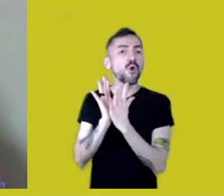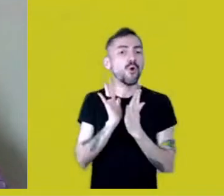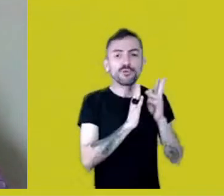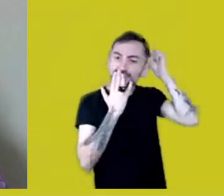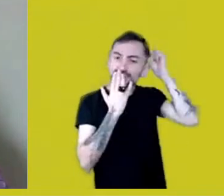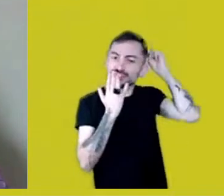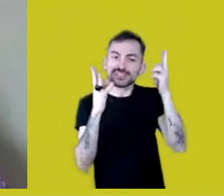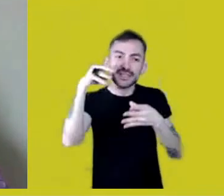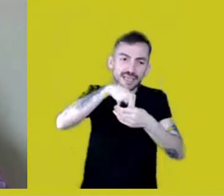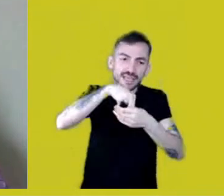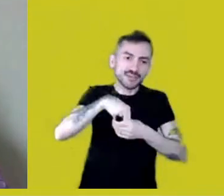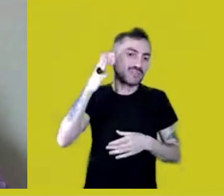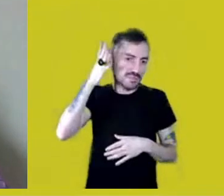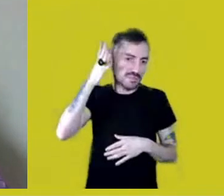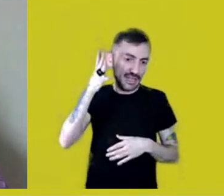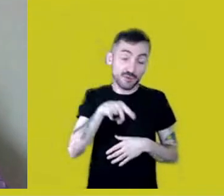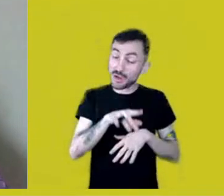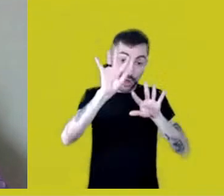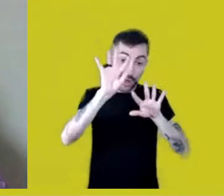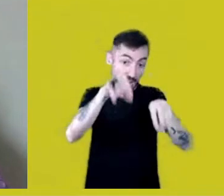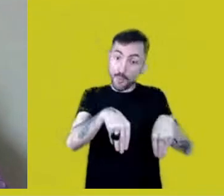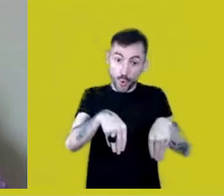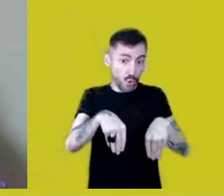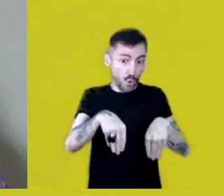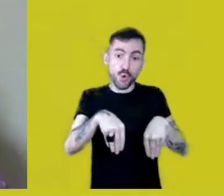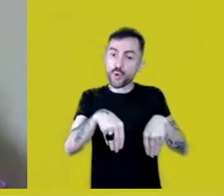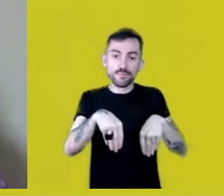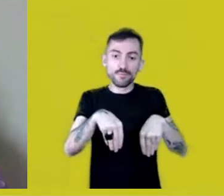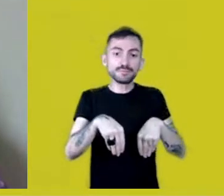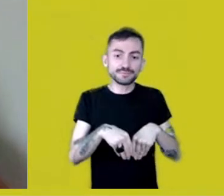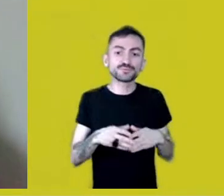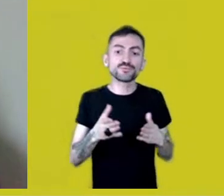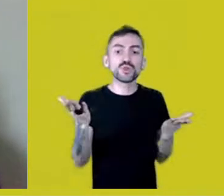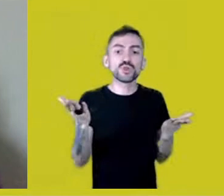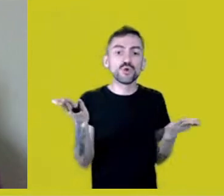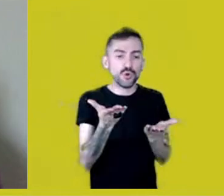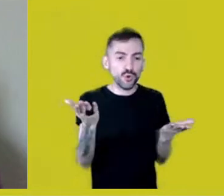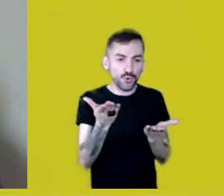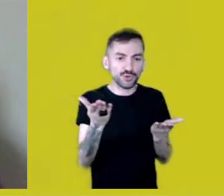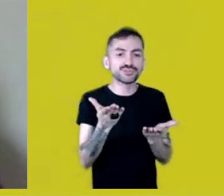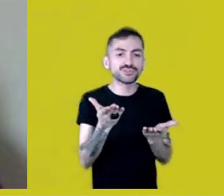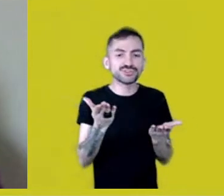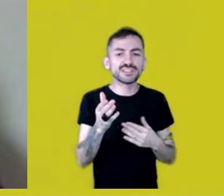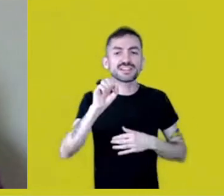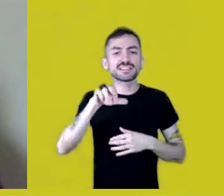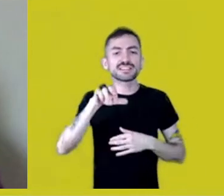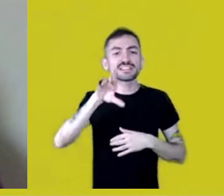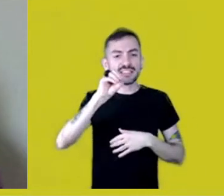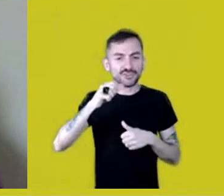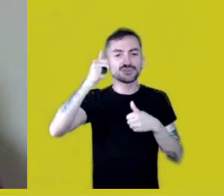which doesn’t end here. Today we had here, as Sérgio said, many topics,